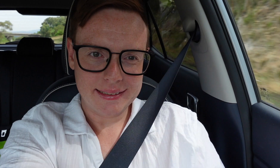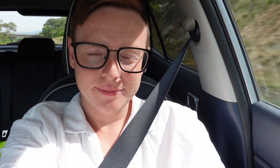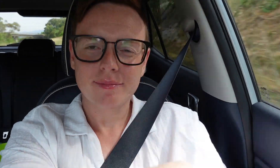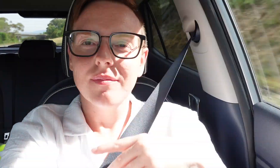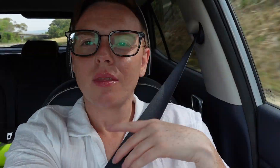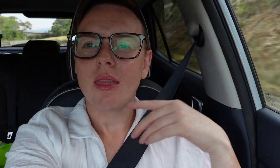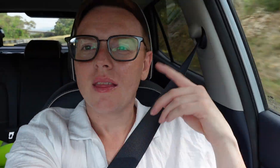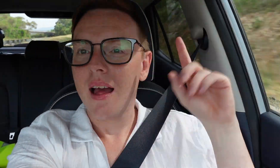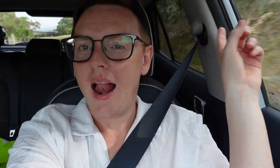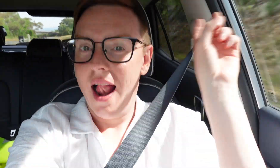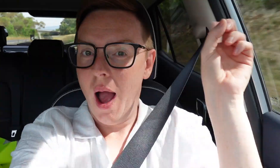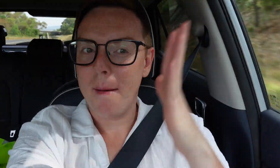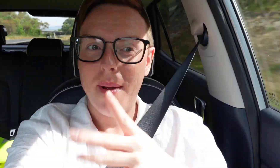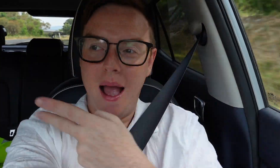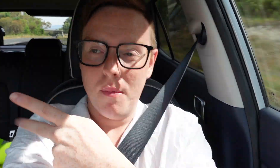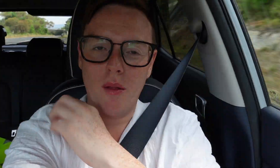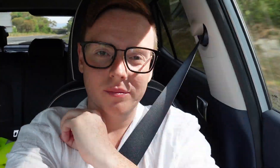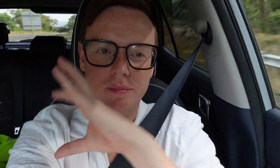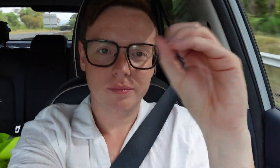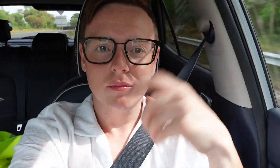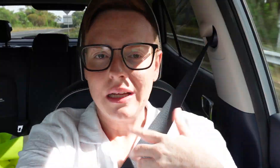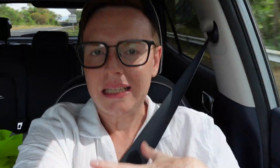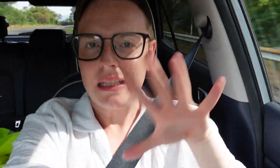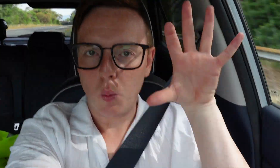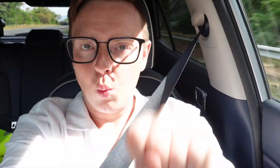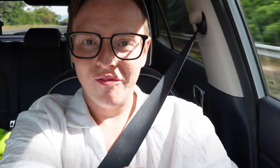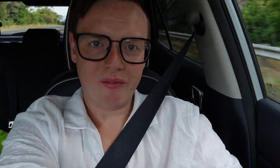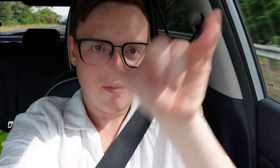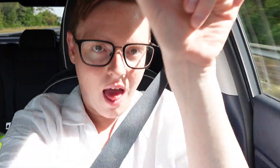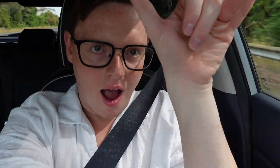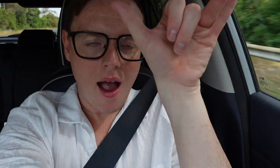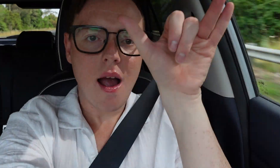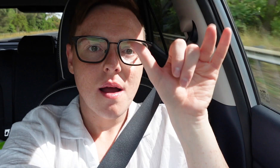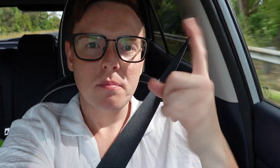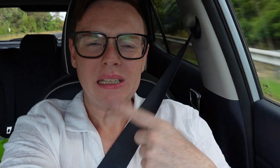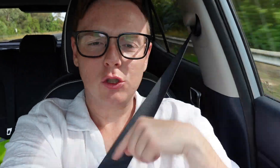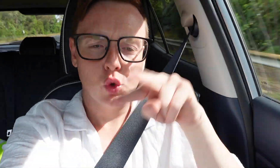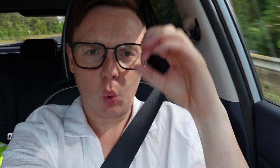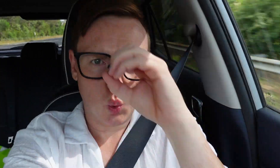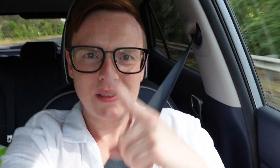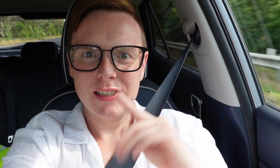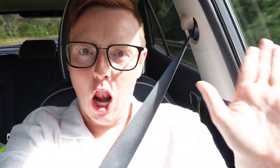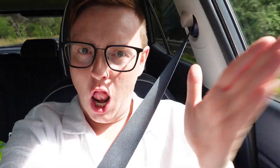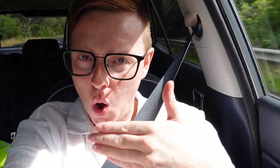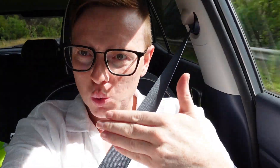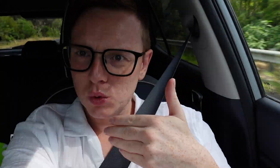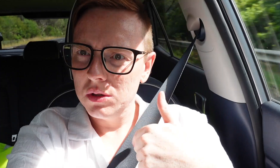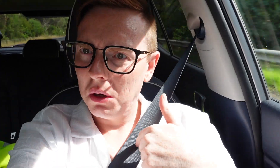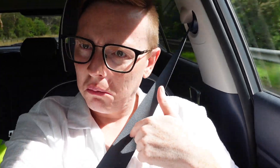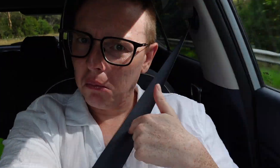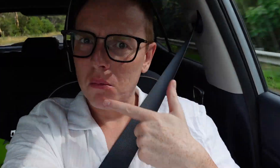Ma and I are on our way to the Flight Centre to book flight tickets because the Google says it's closed. I just want to double check.